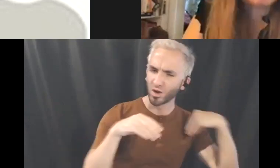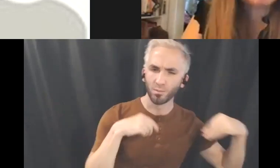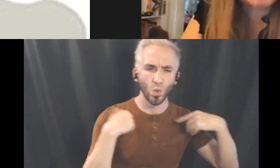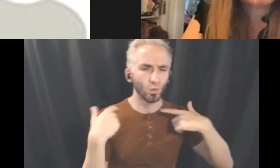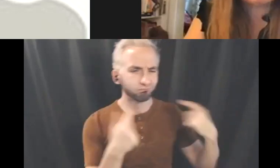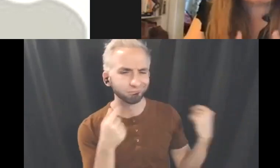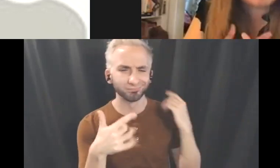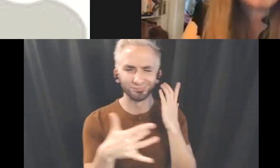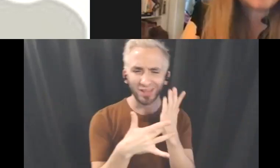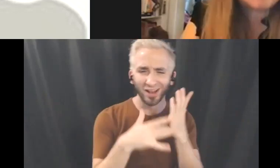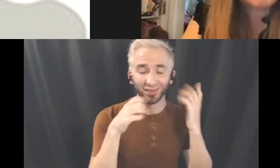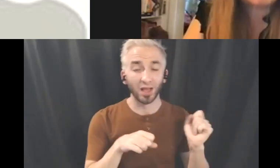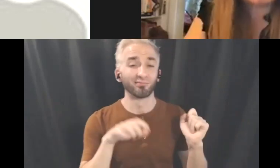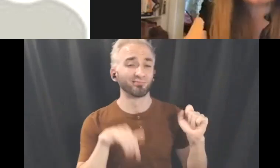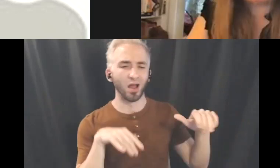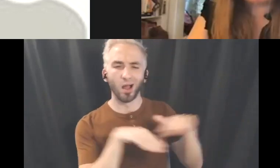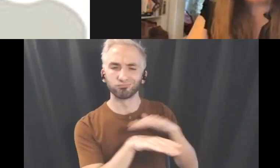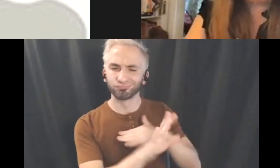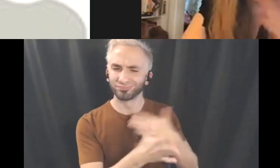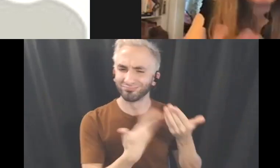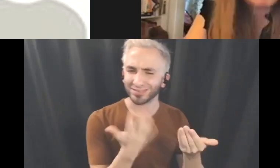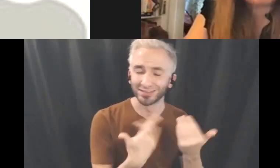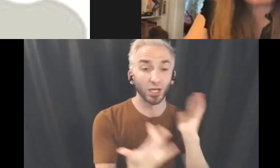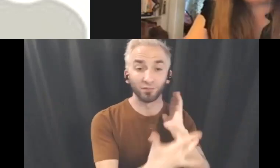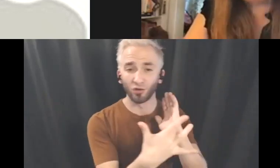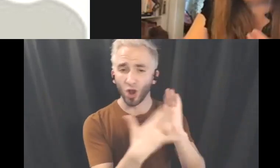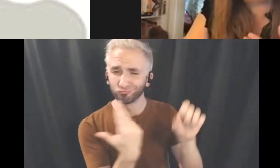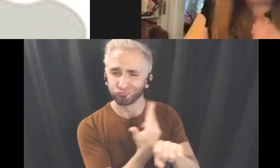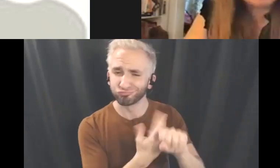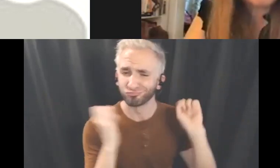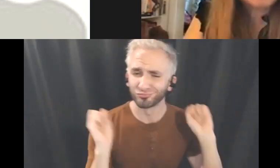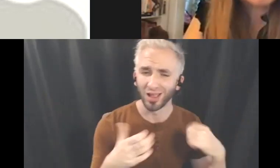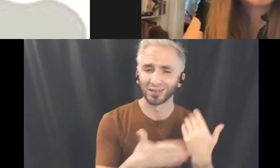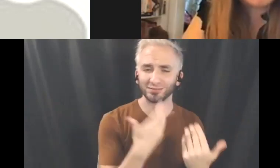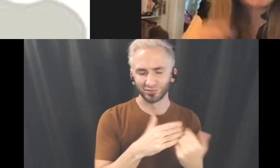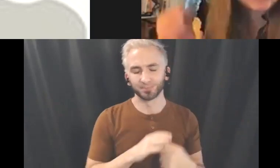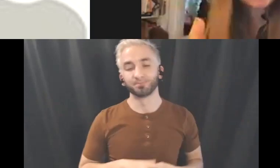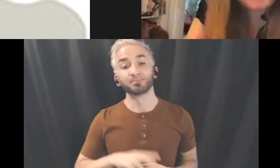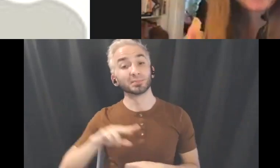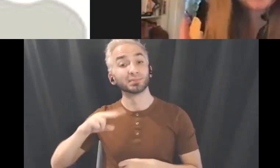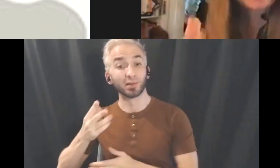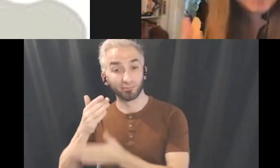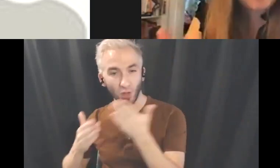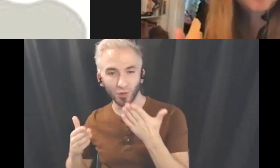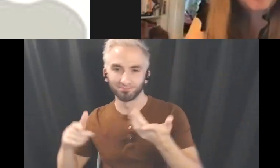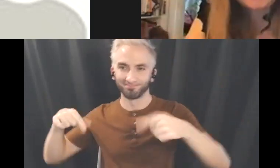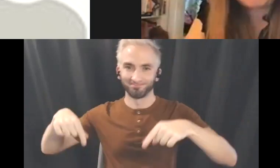to that space and that technology. The other side of it, the Digital Creators Lab, which you're here kind of now a part of,